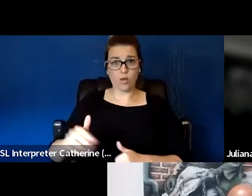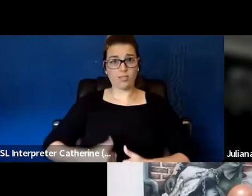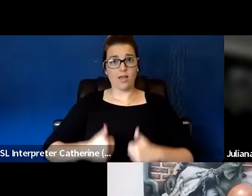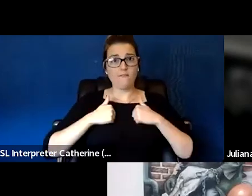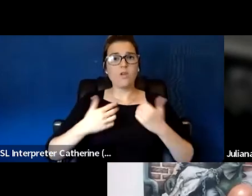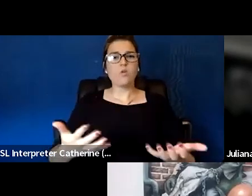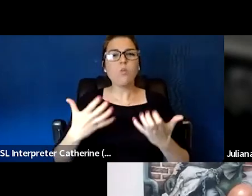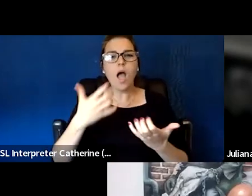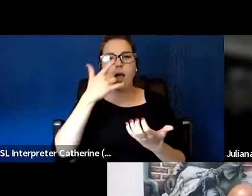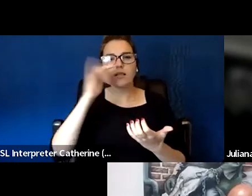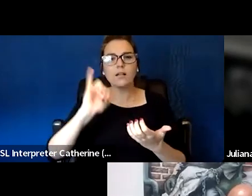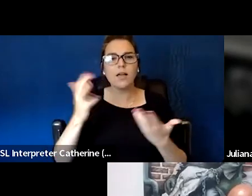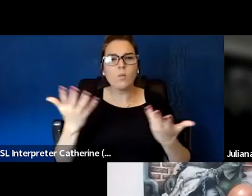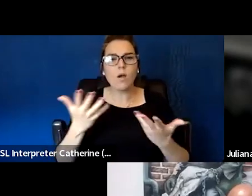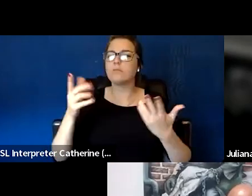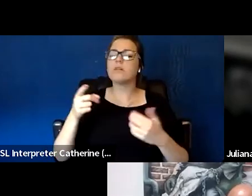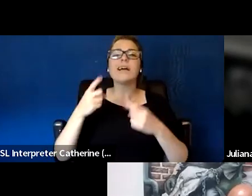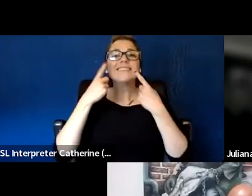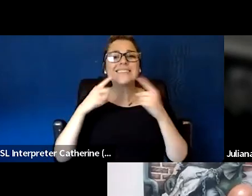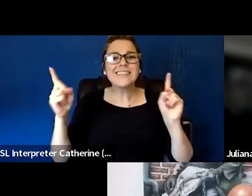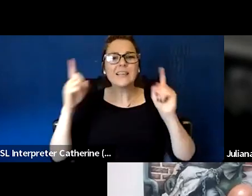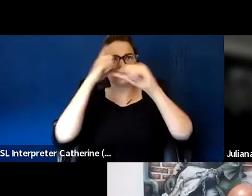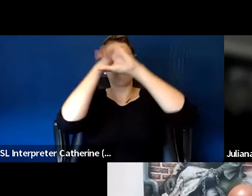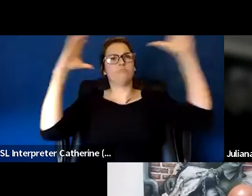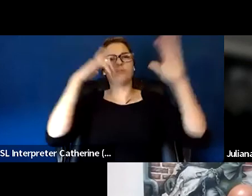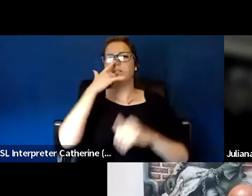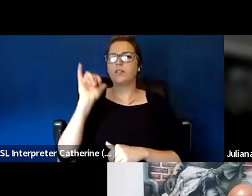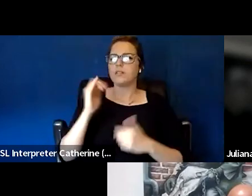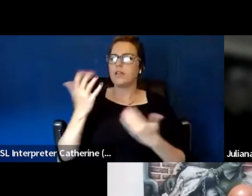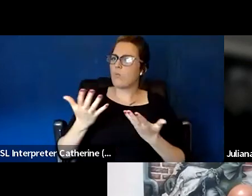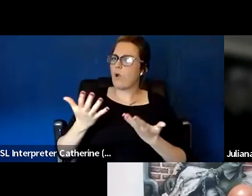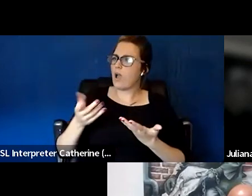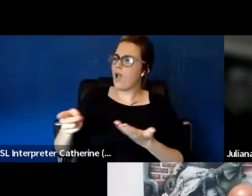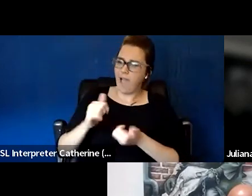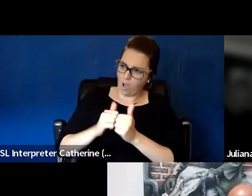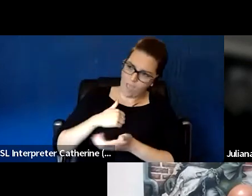And how can I work alongside somebody in a supportive manner to reach their goals?